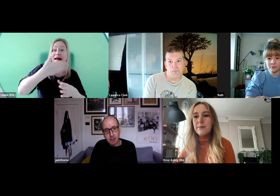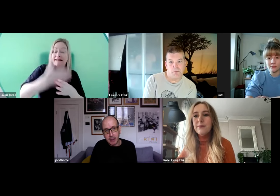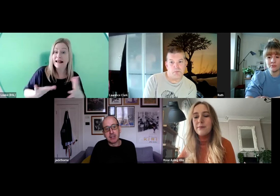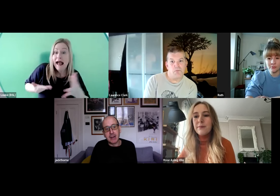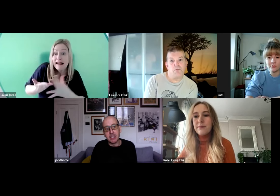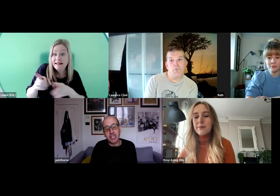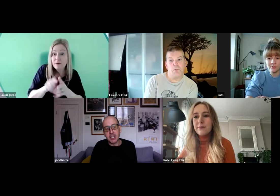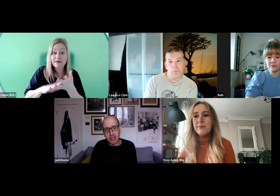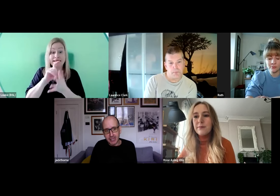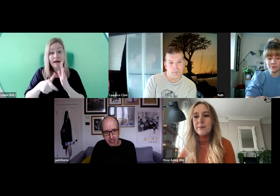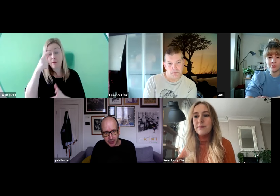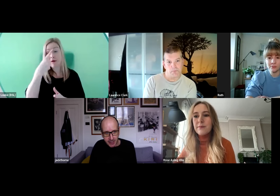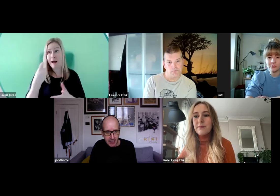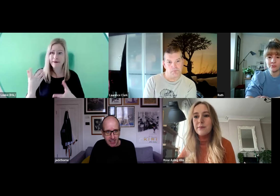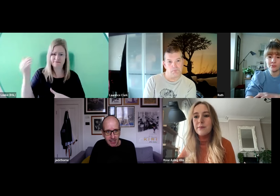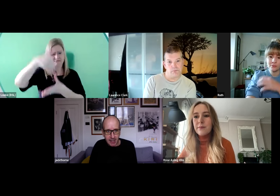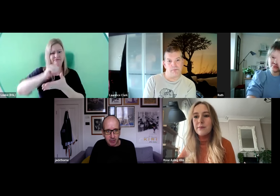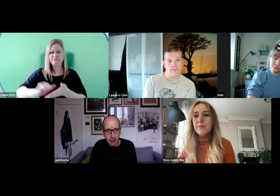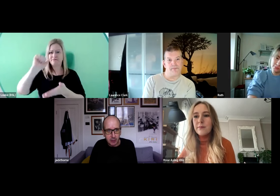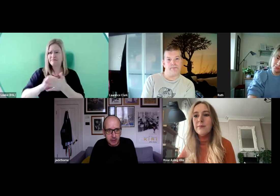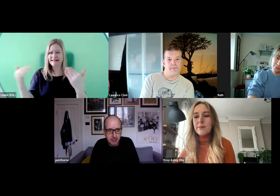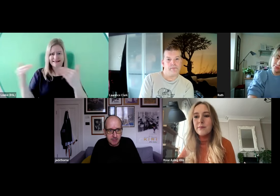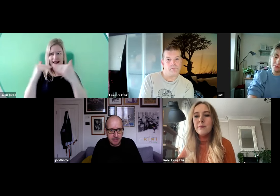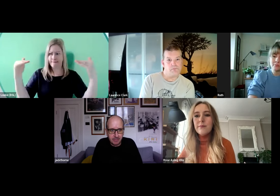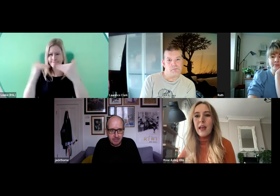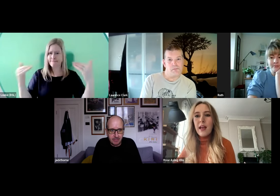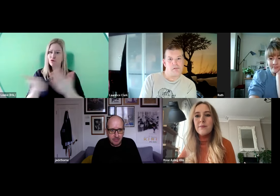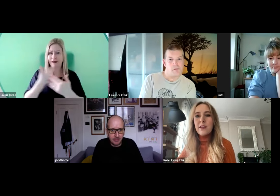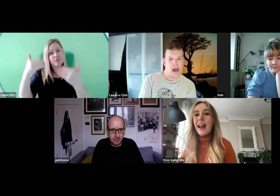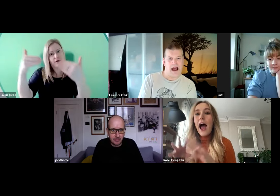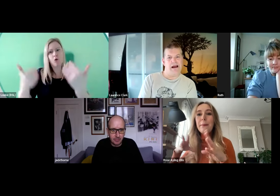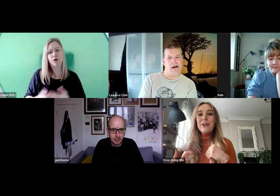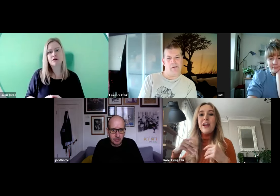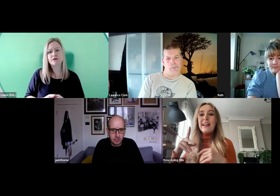disabled people can be genuinely included as we go forward. I appreciate that 20 years